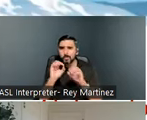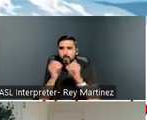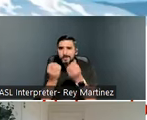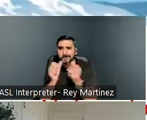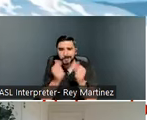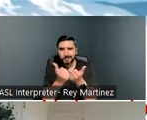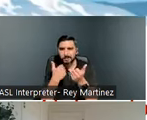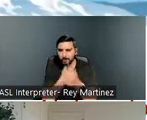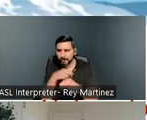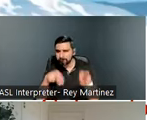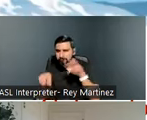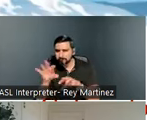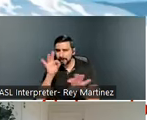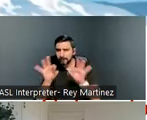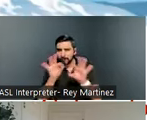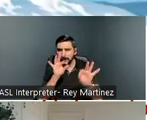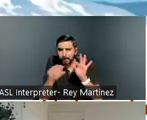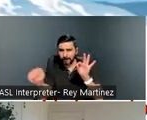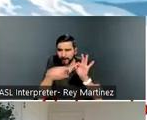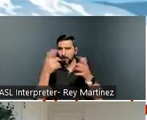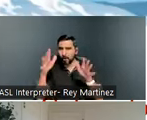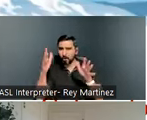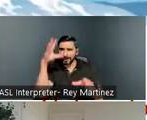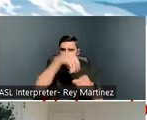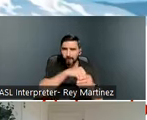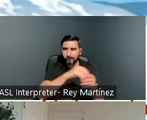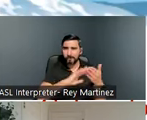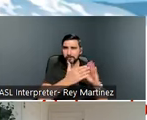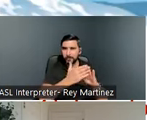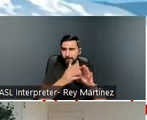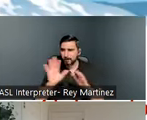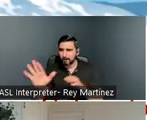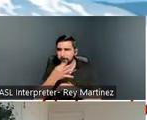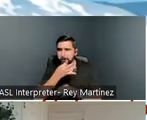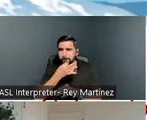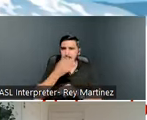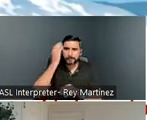leverage their knowledge and expertise to make this project happen and be successful.